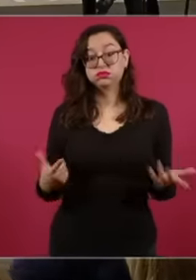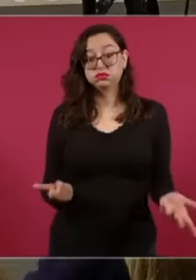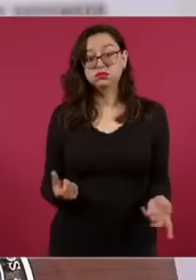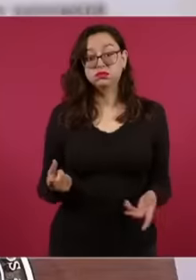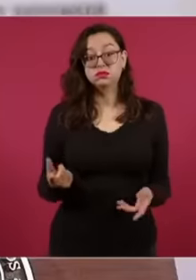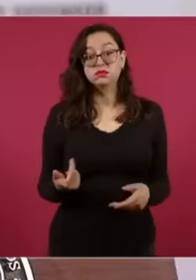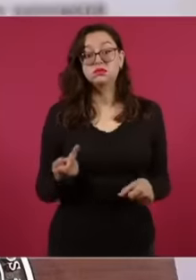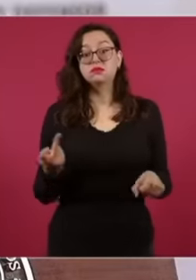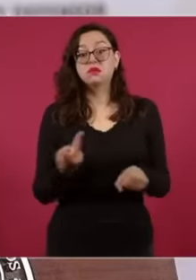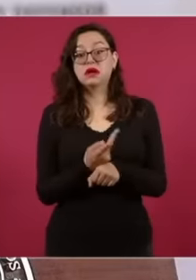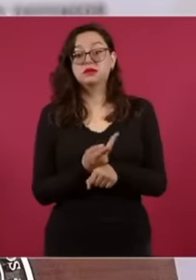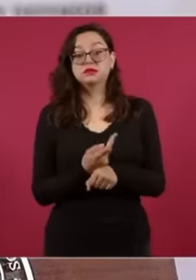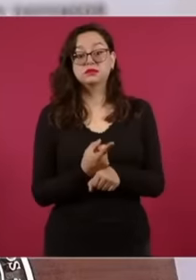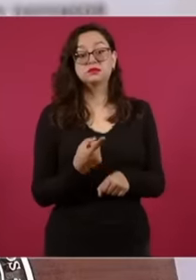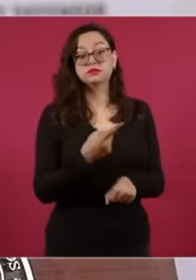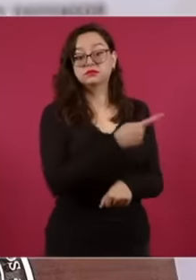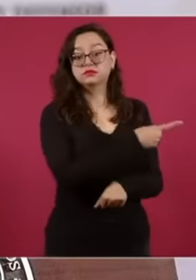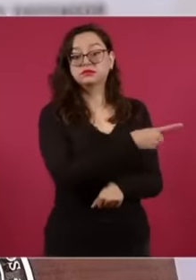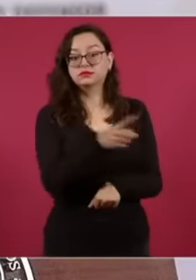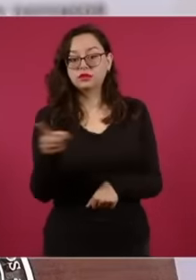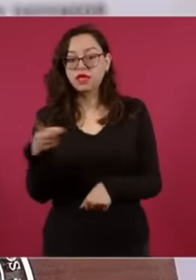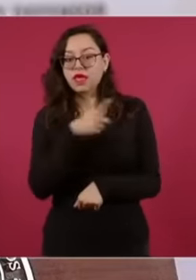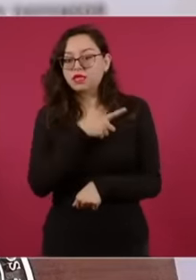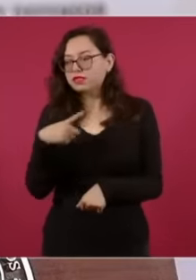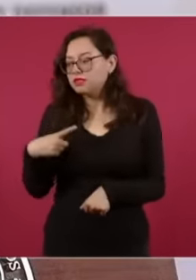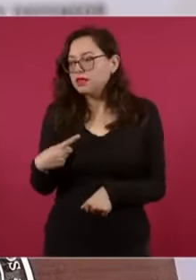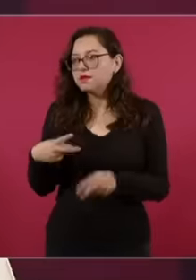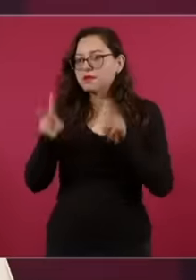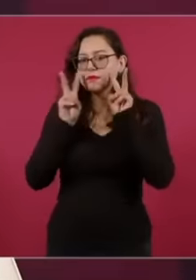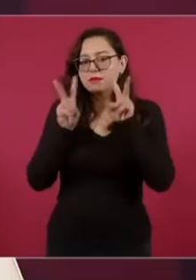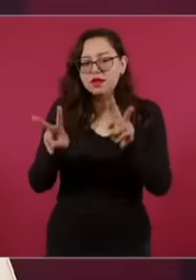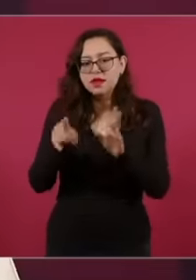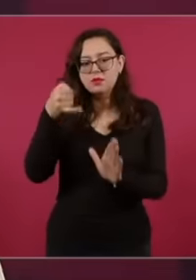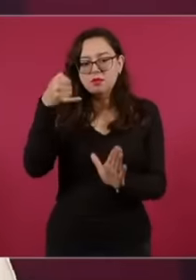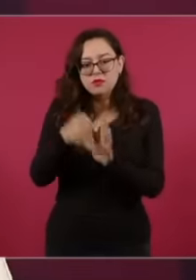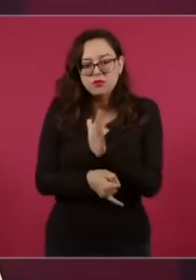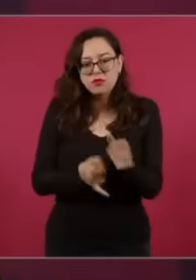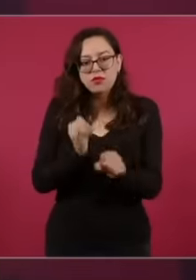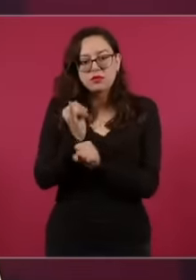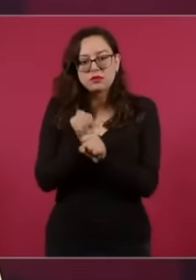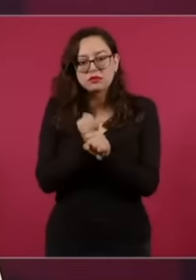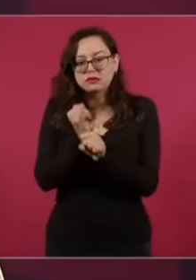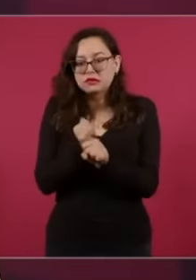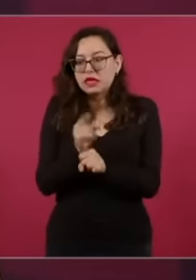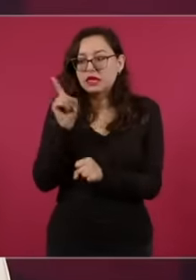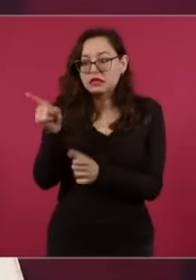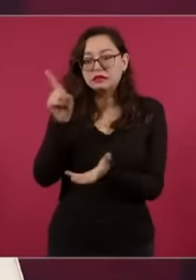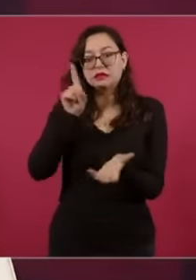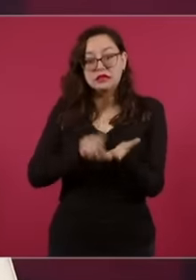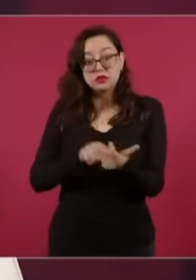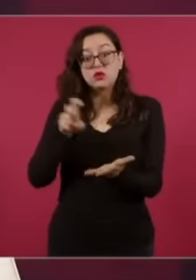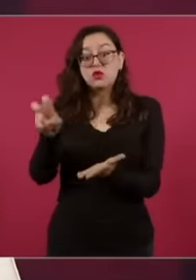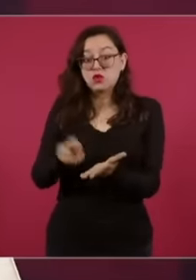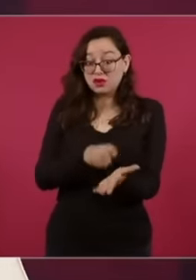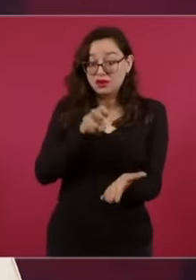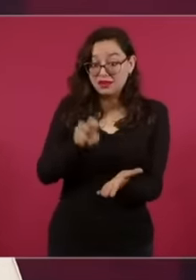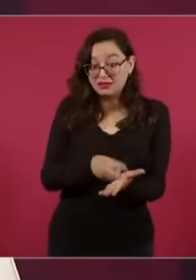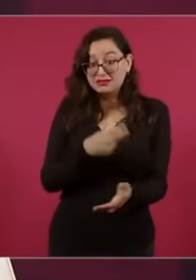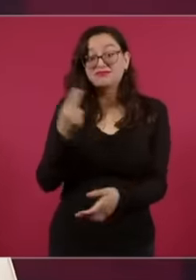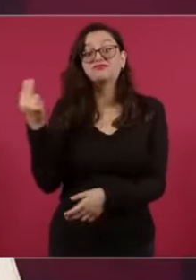of Mexico must draw your own conclusions. We will leave it at this point